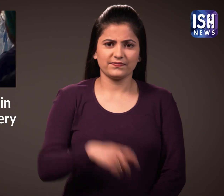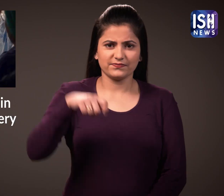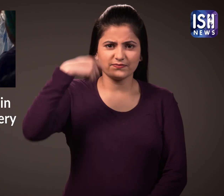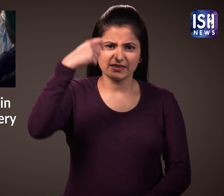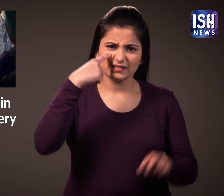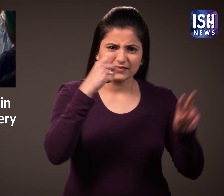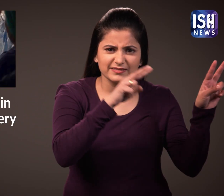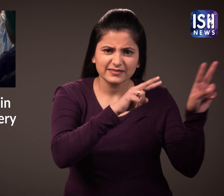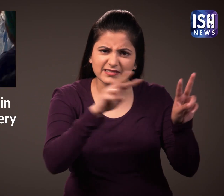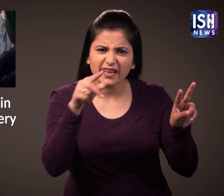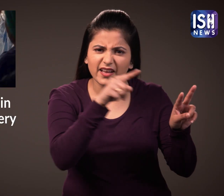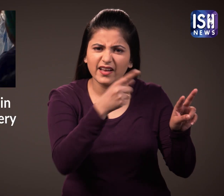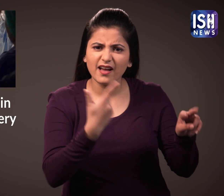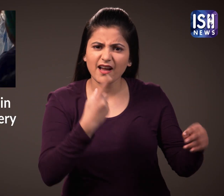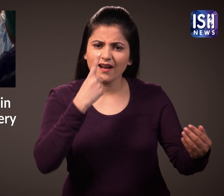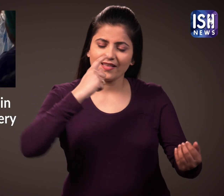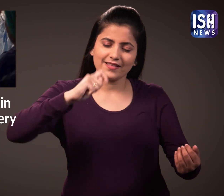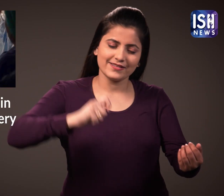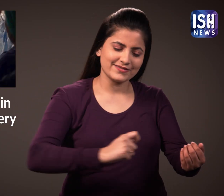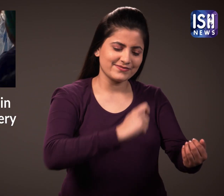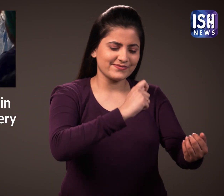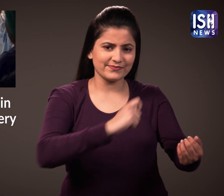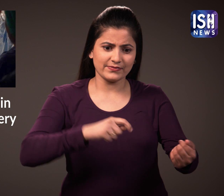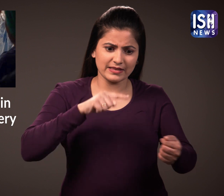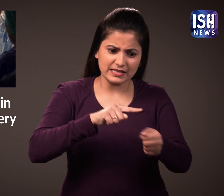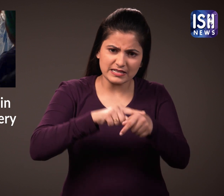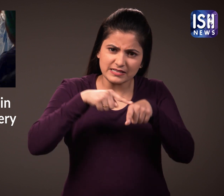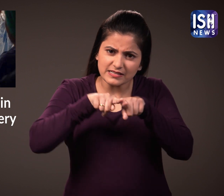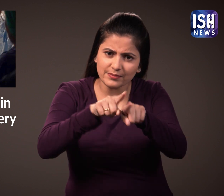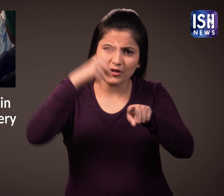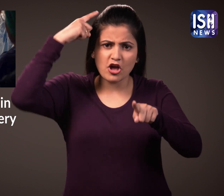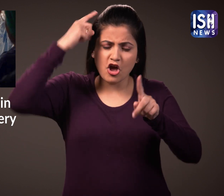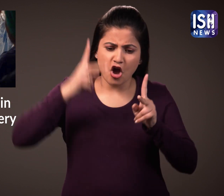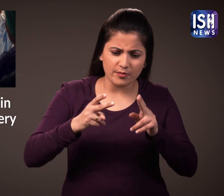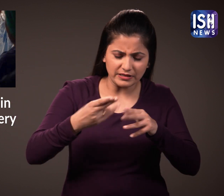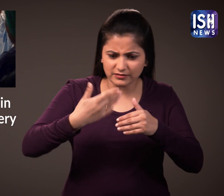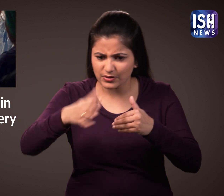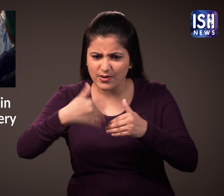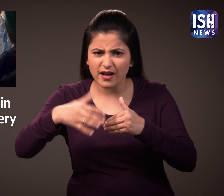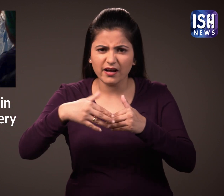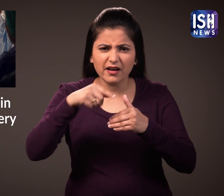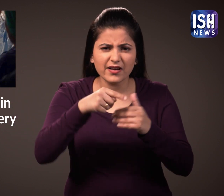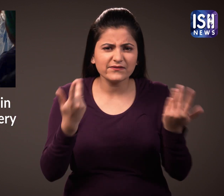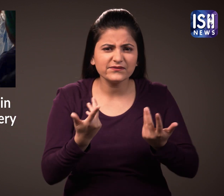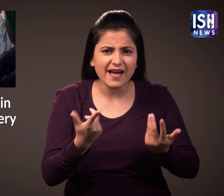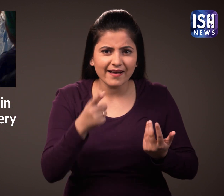Did you see the video of the girl playing the violin during a brain surgery?